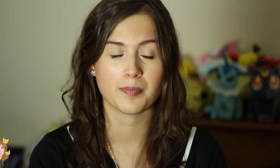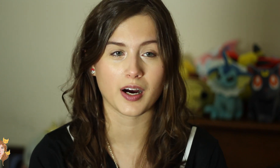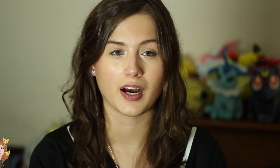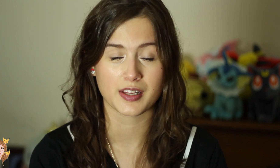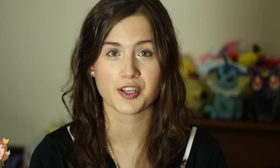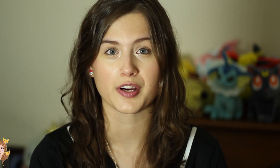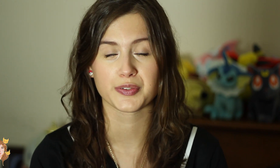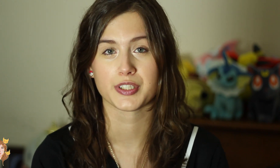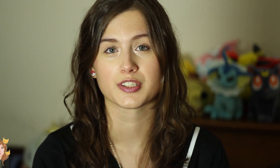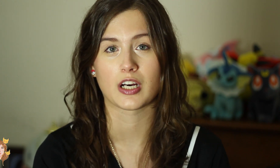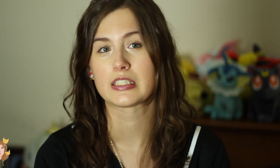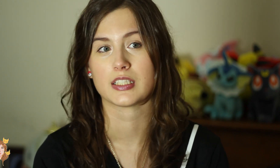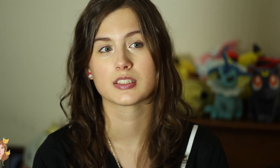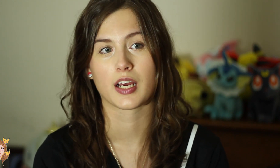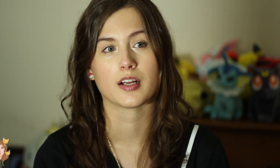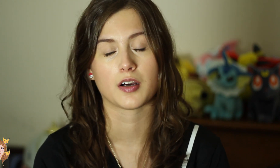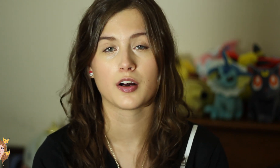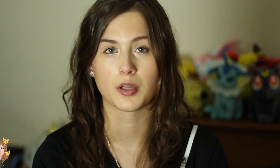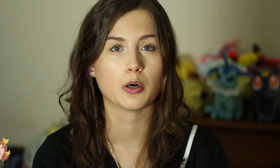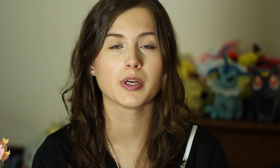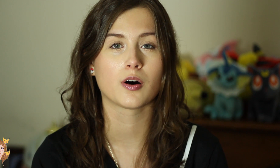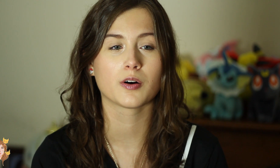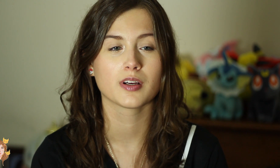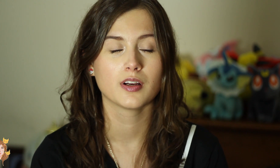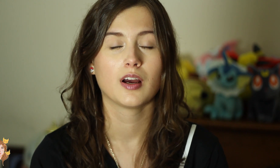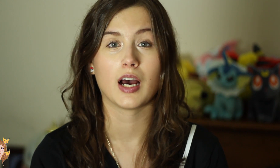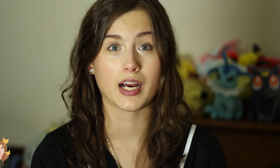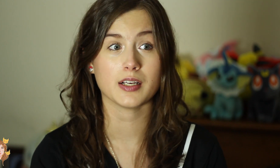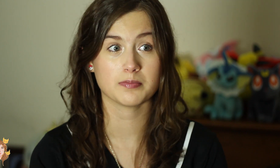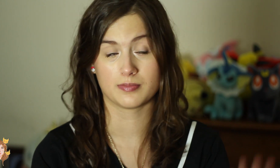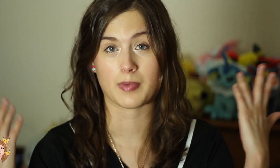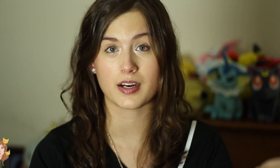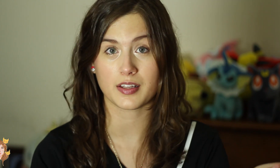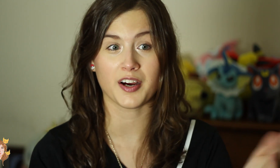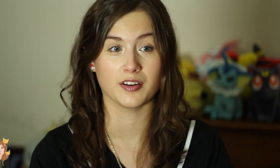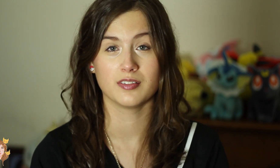“But I think you have a really good shot at this,” and lo and behold, I made it there.